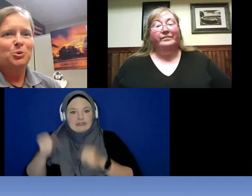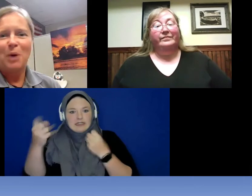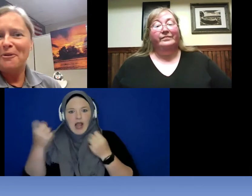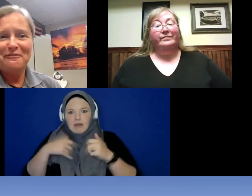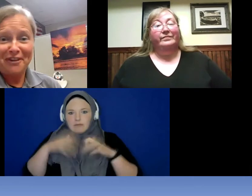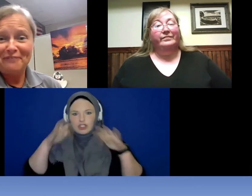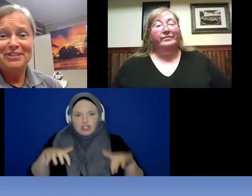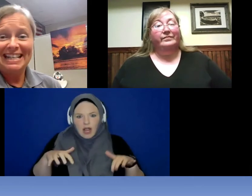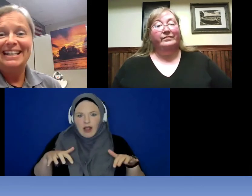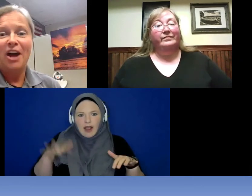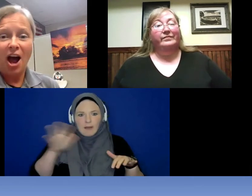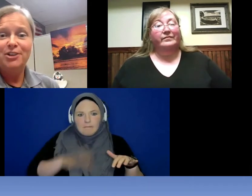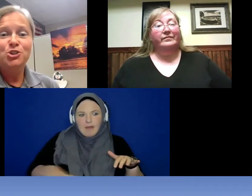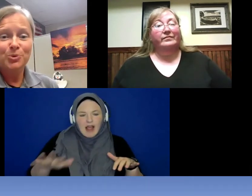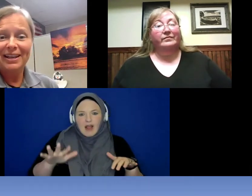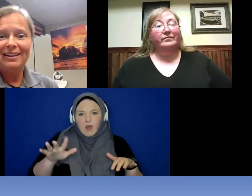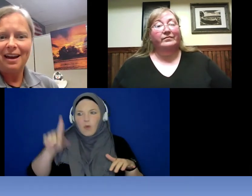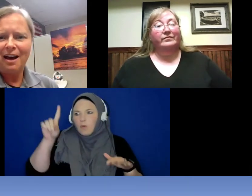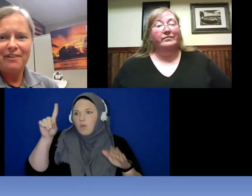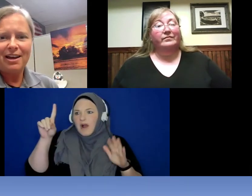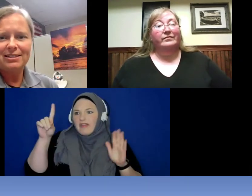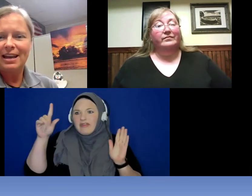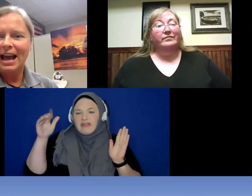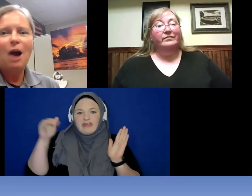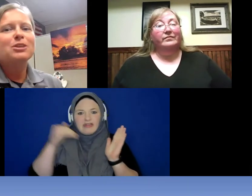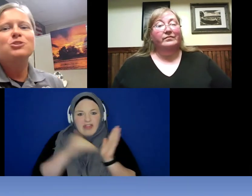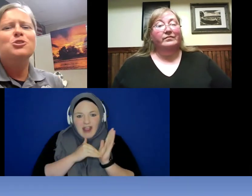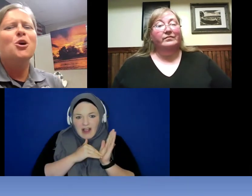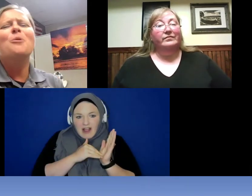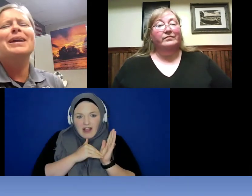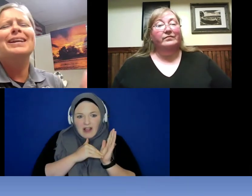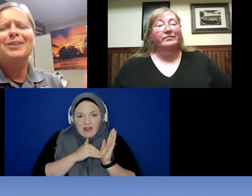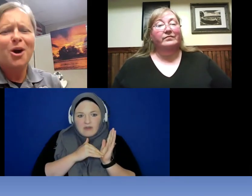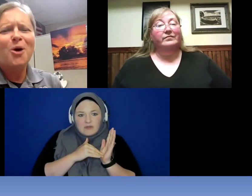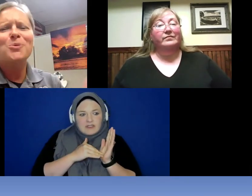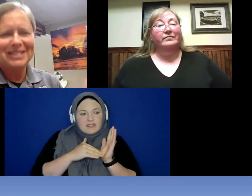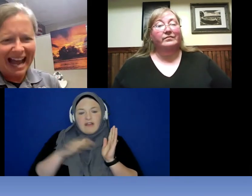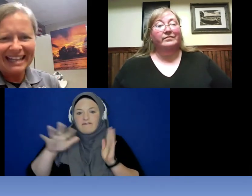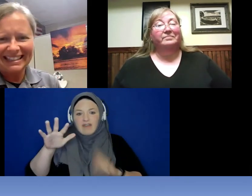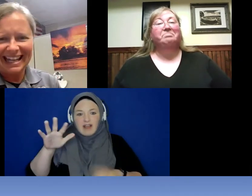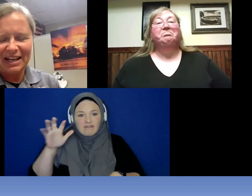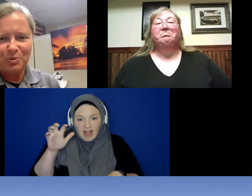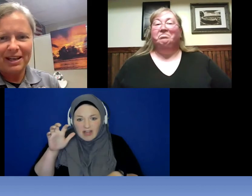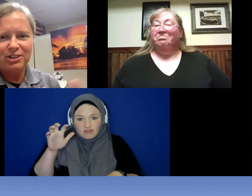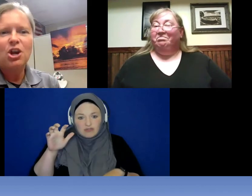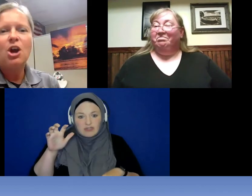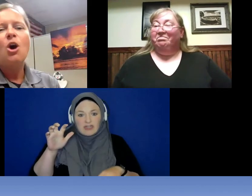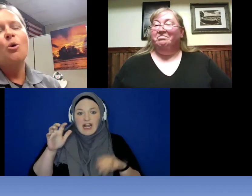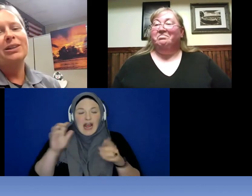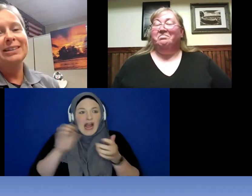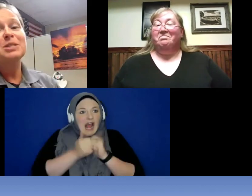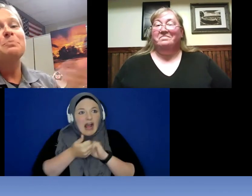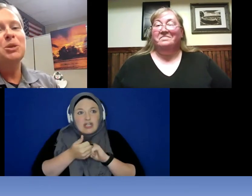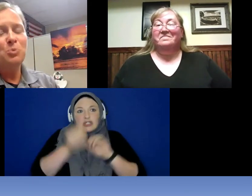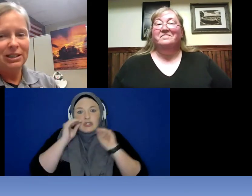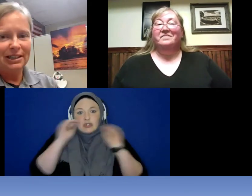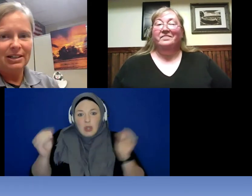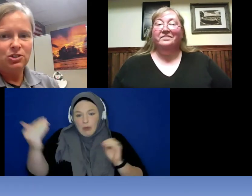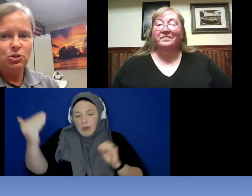around 1500 of us how does nobody know sign language. Or at least be willing to